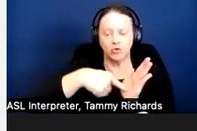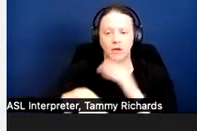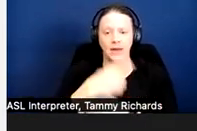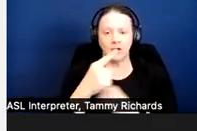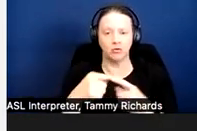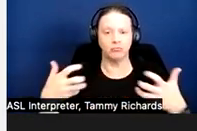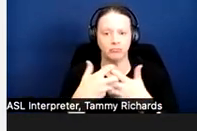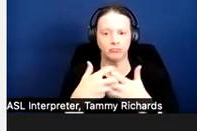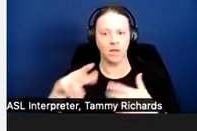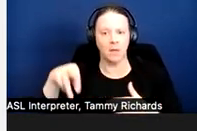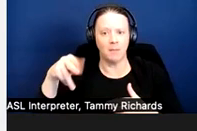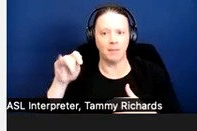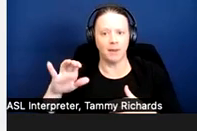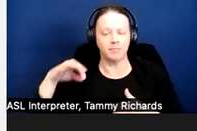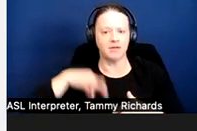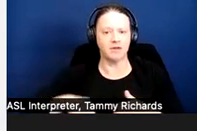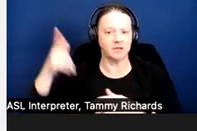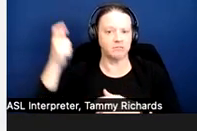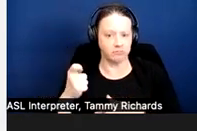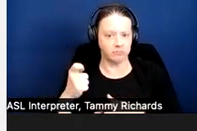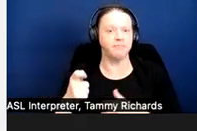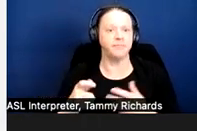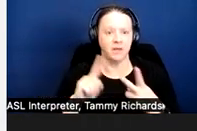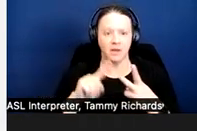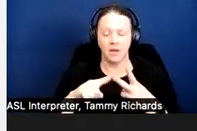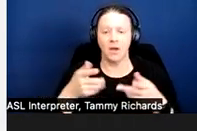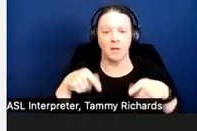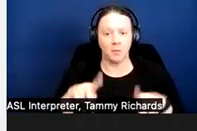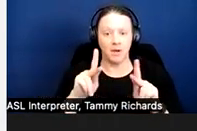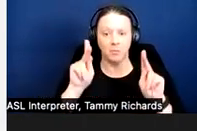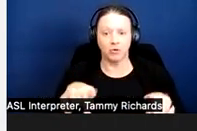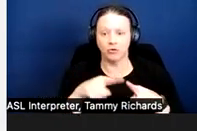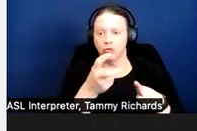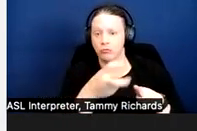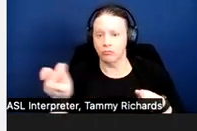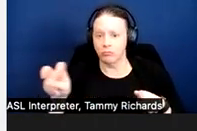Allowing someone to transfer to a quieter unit because noise aggravates their disability.